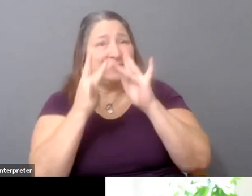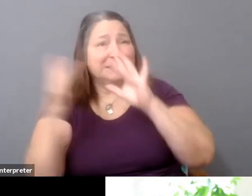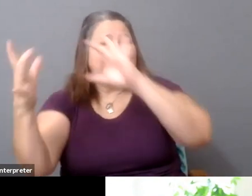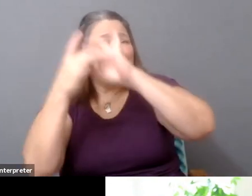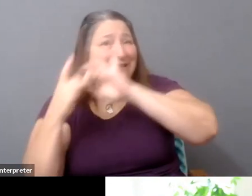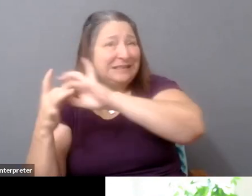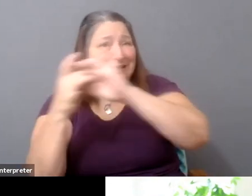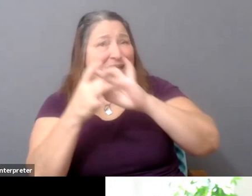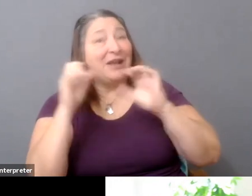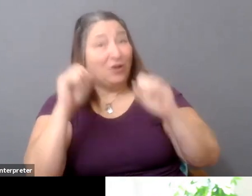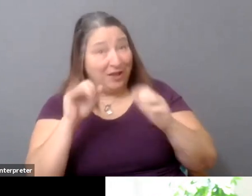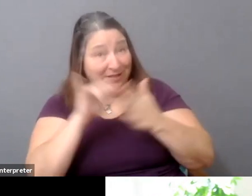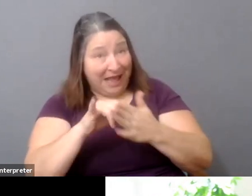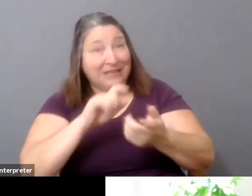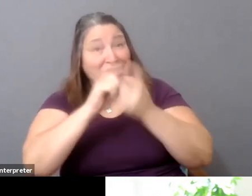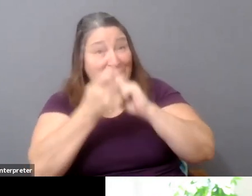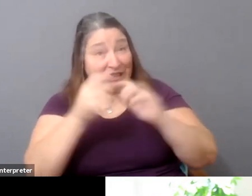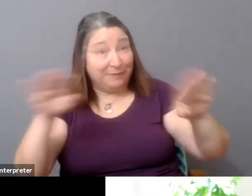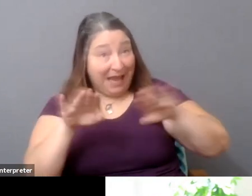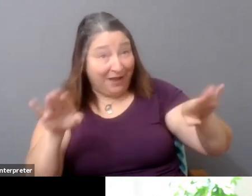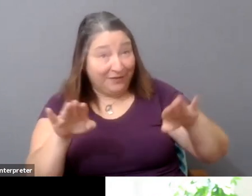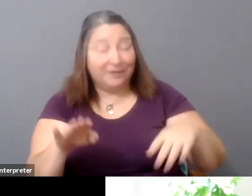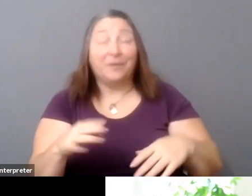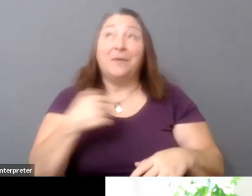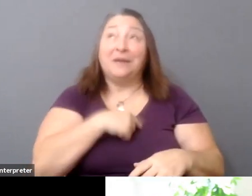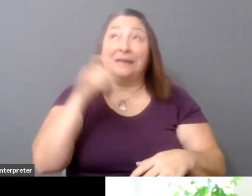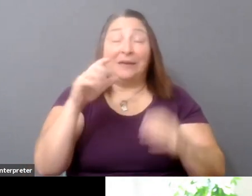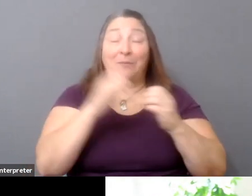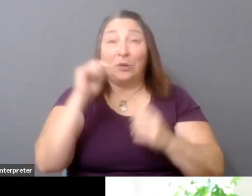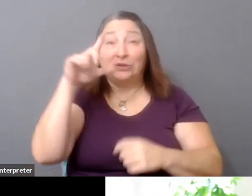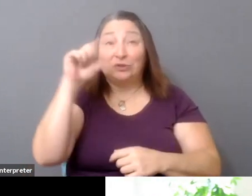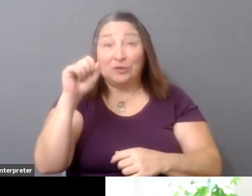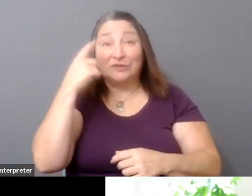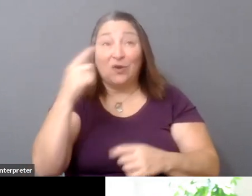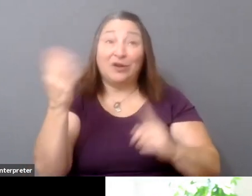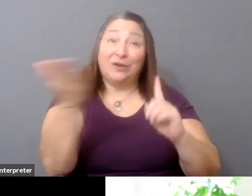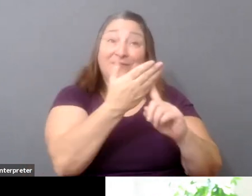I think that we need more tools, right, to give filmmakers once they get into this supply chain with all the gatekeepers.